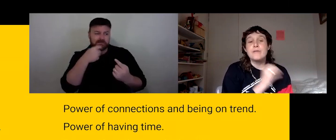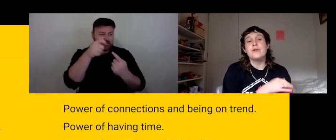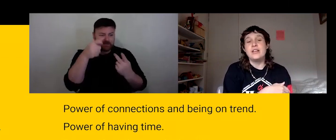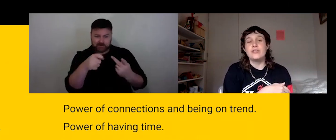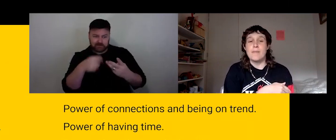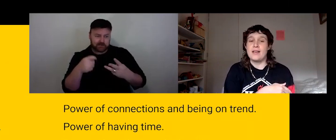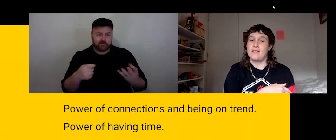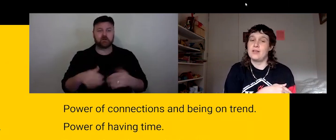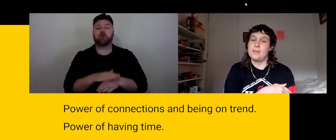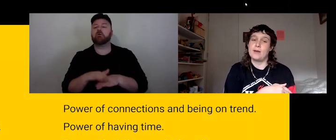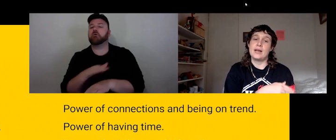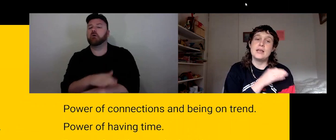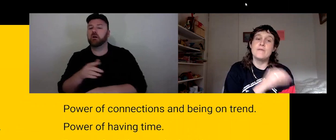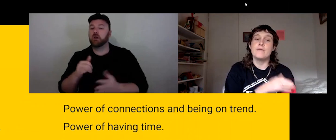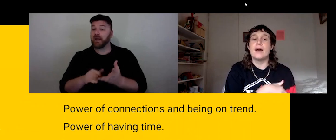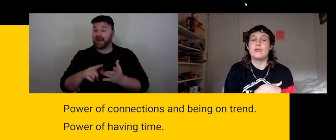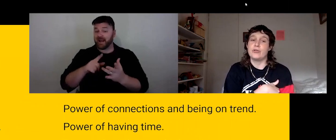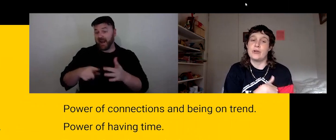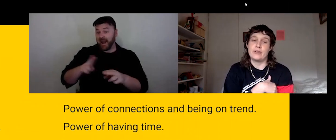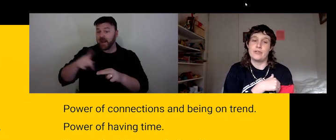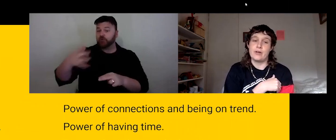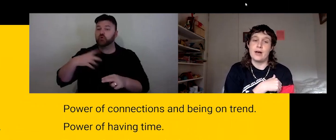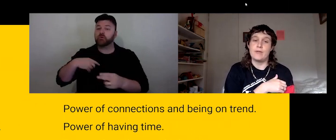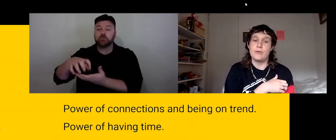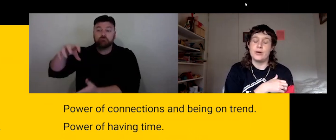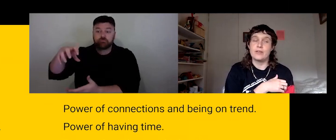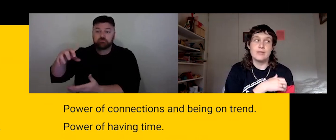If you need to make a certain amount of money or if you have to attract a certain sort of audience because